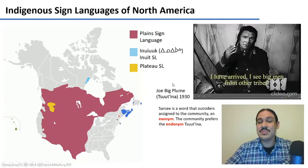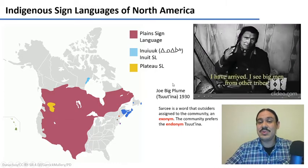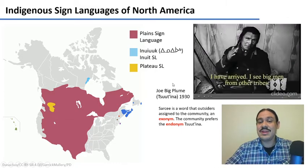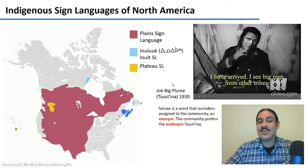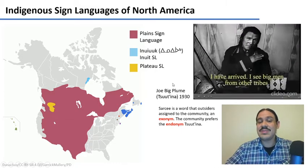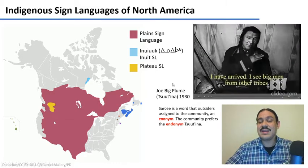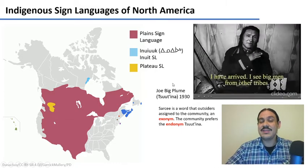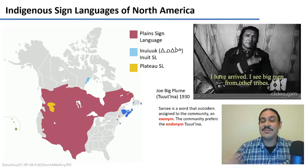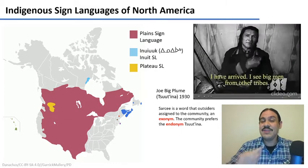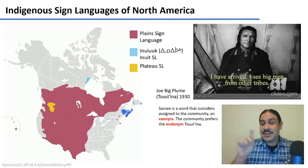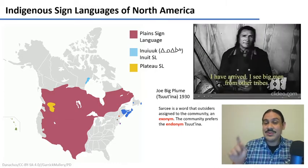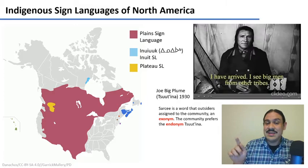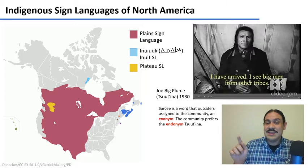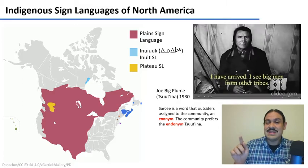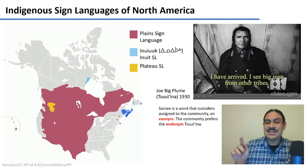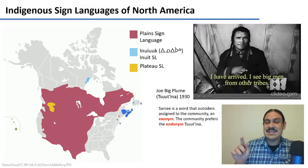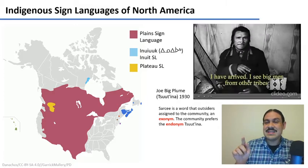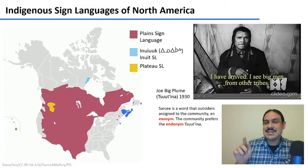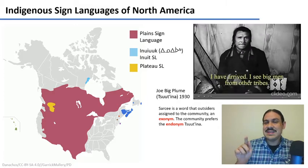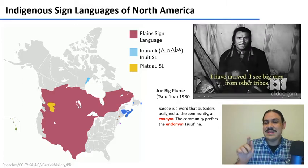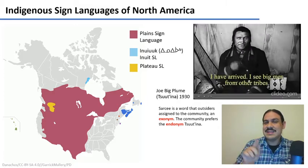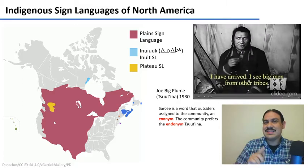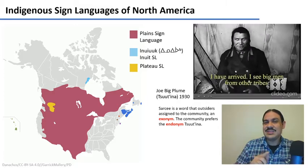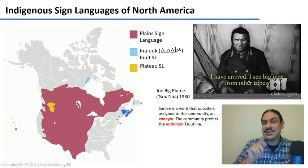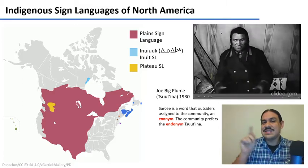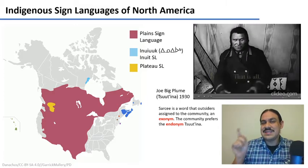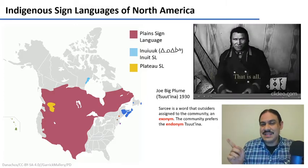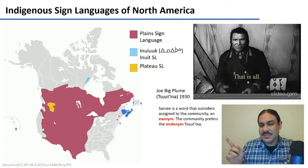that outsiders gave the community at the time the